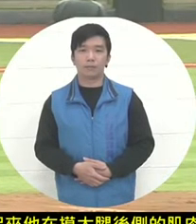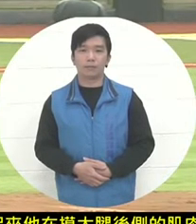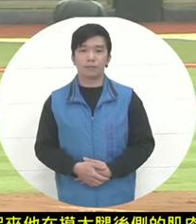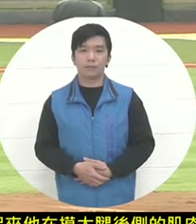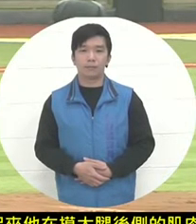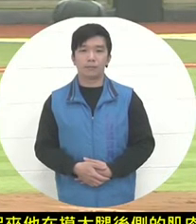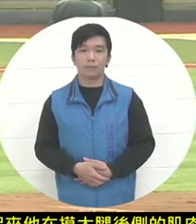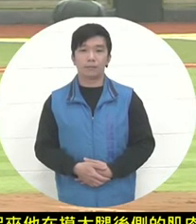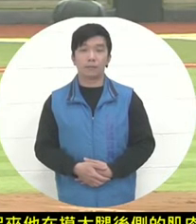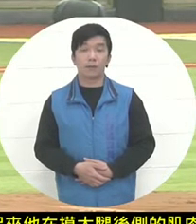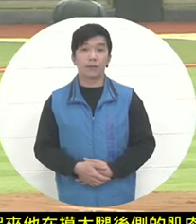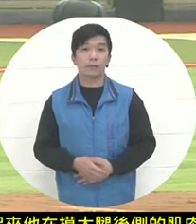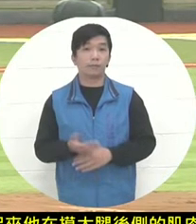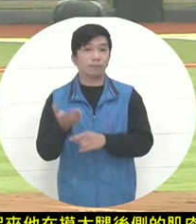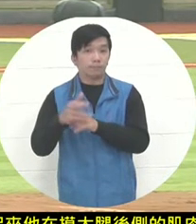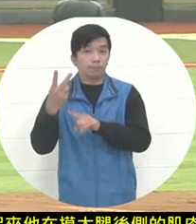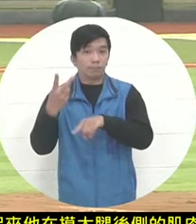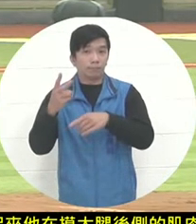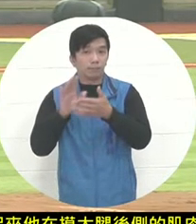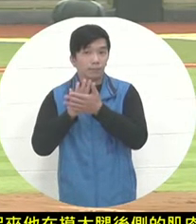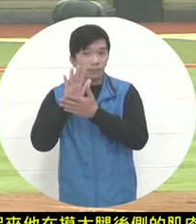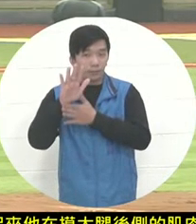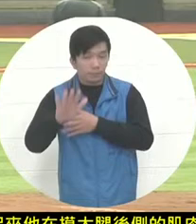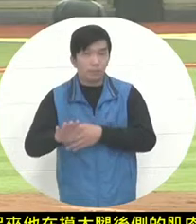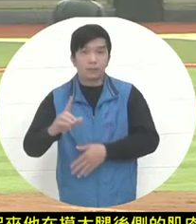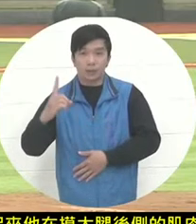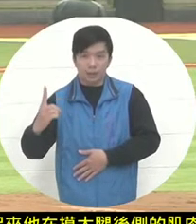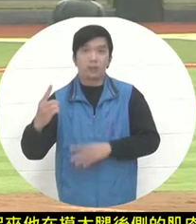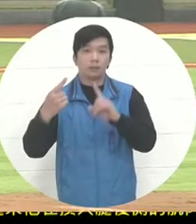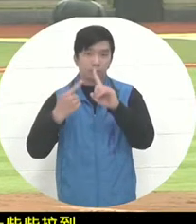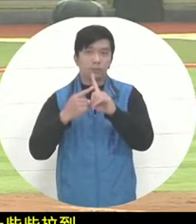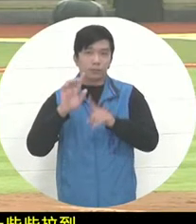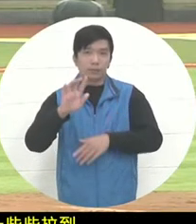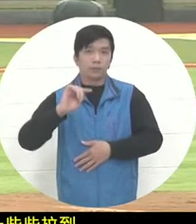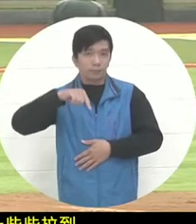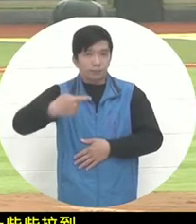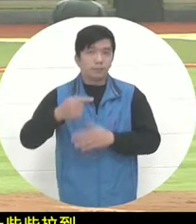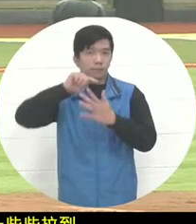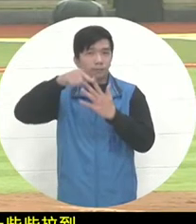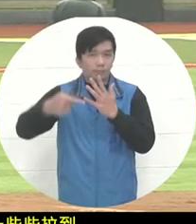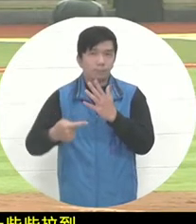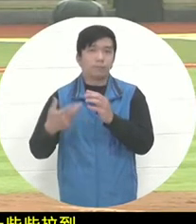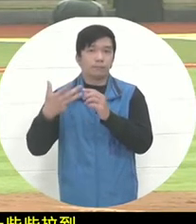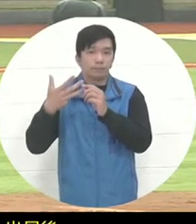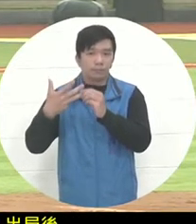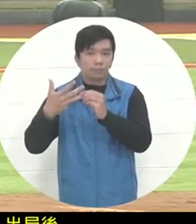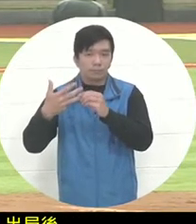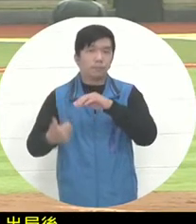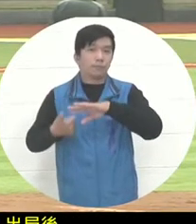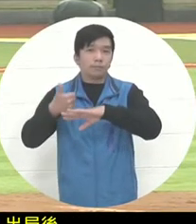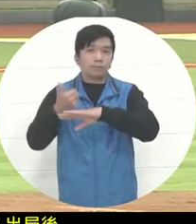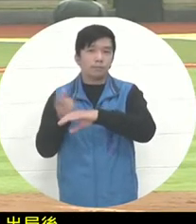ignited to get out of the game. Then the 8th bat Gutoris came to bat. In